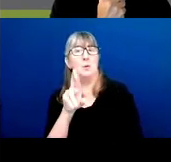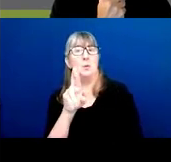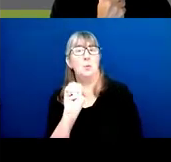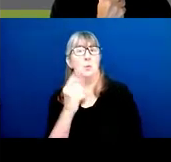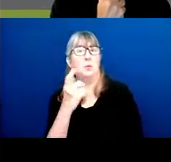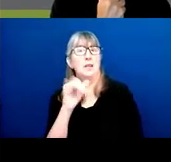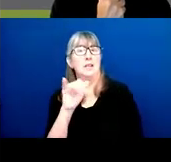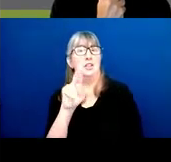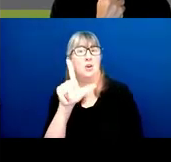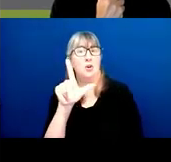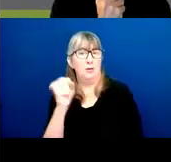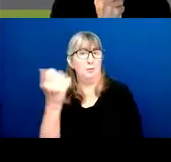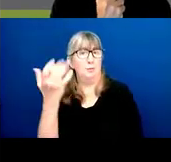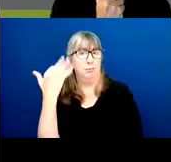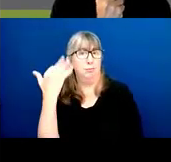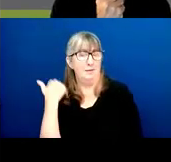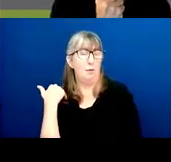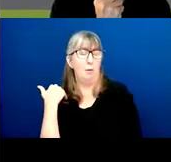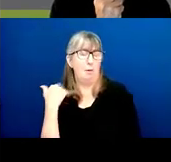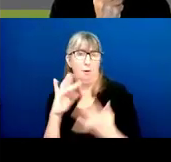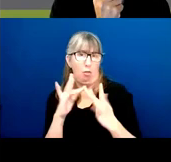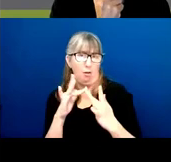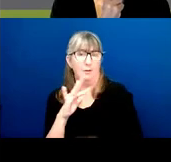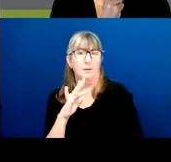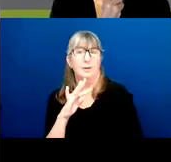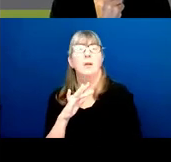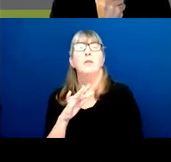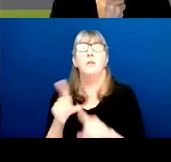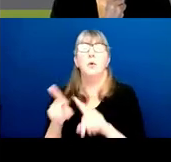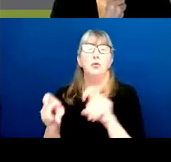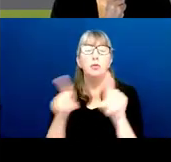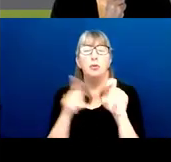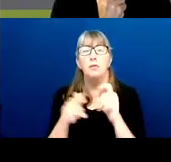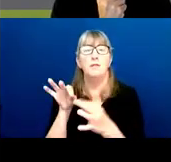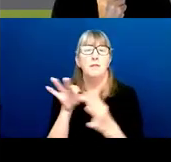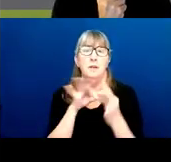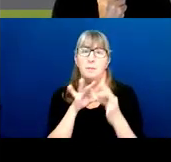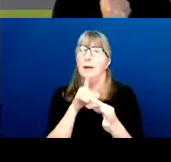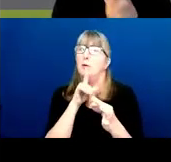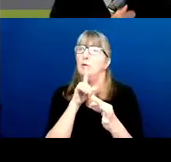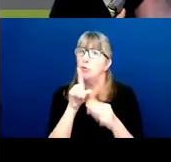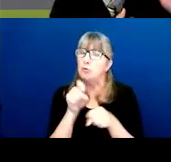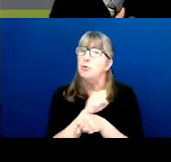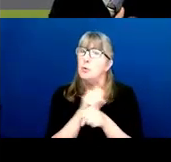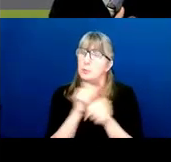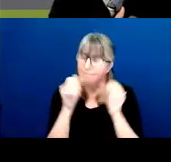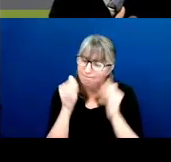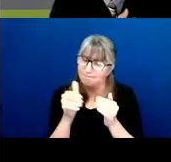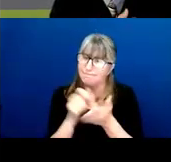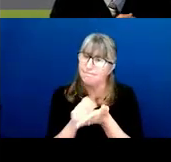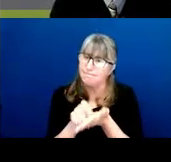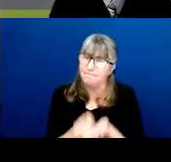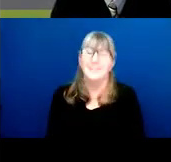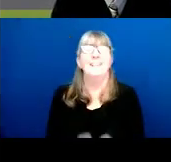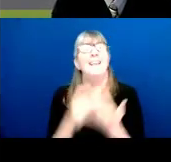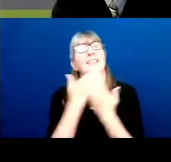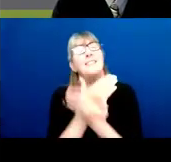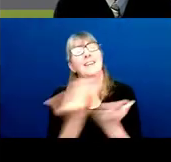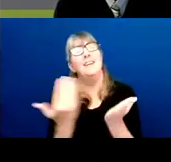that we absolutely take those survey feedbacks to heart. Thank you again, everybody, and have a great day.